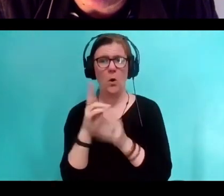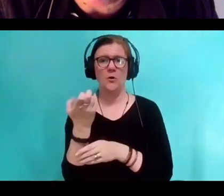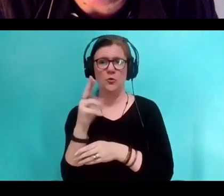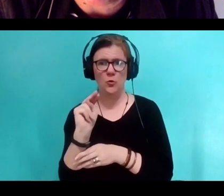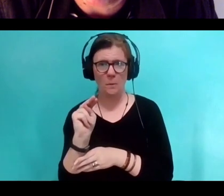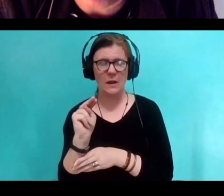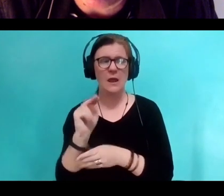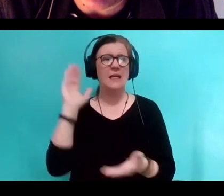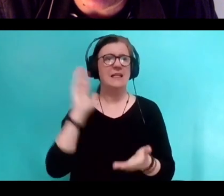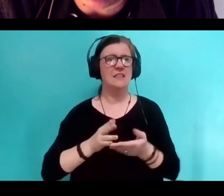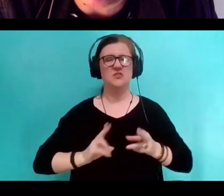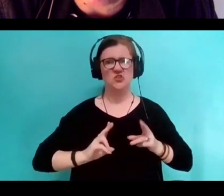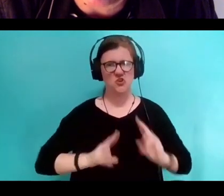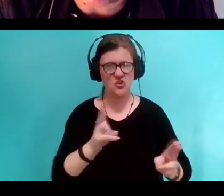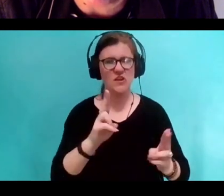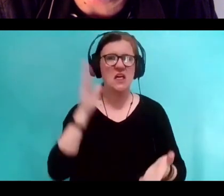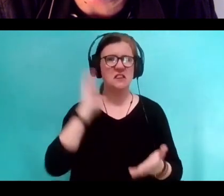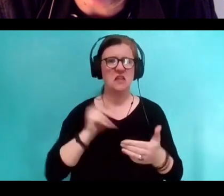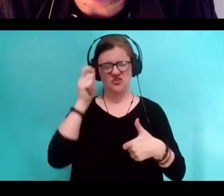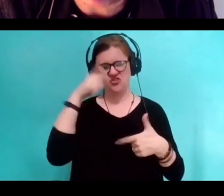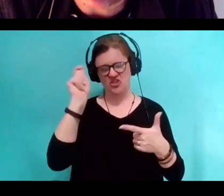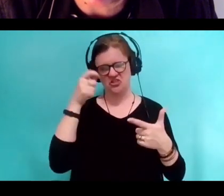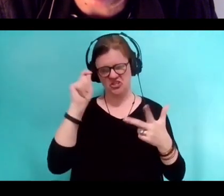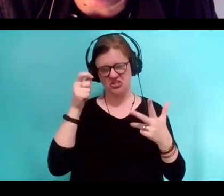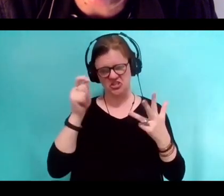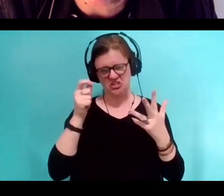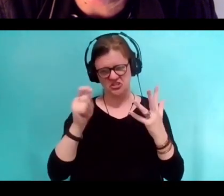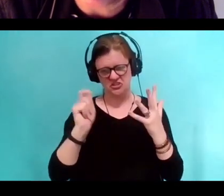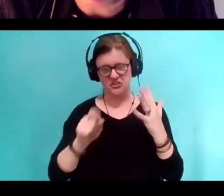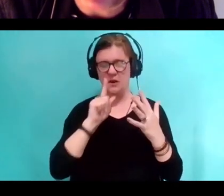by the unconscious dictates of the neuro-typical tribe.